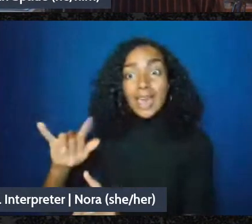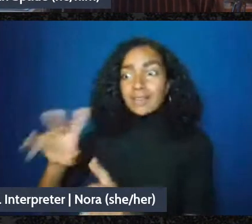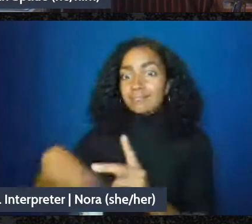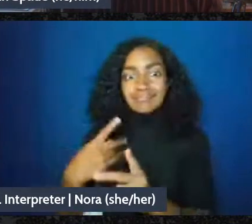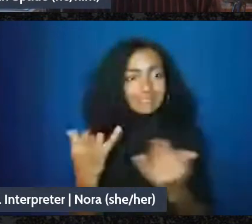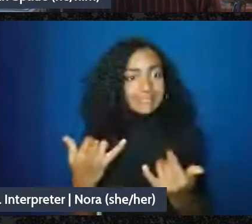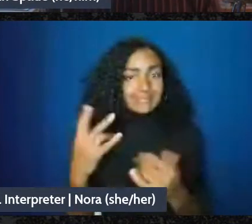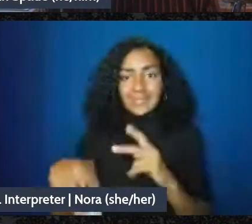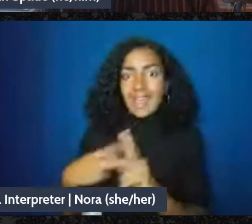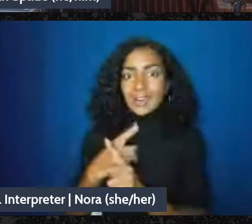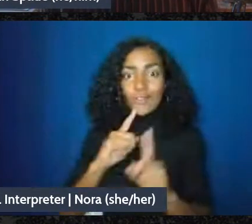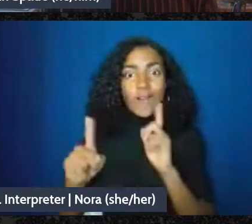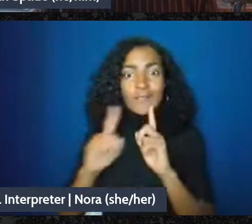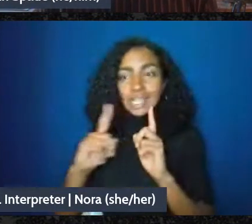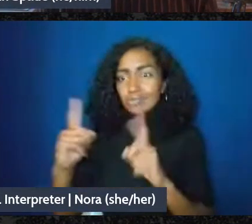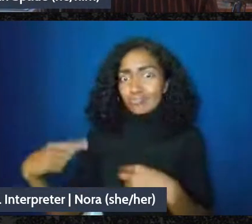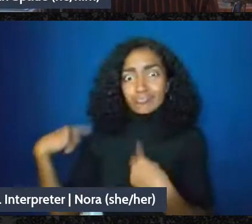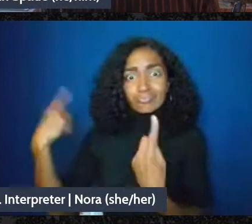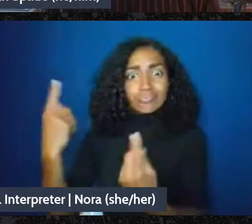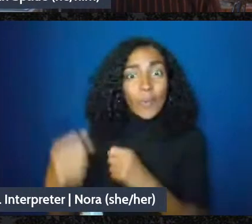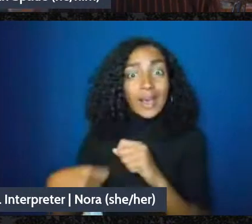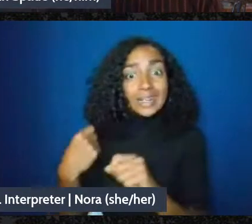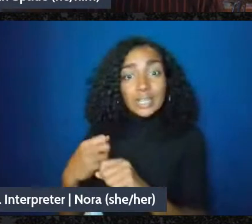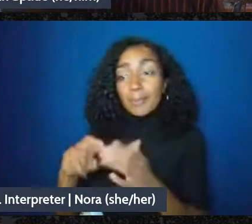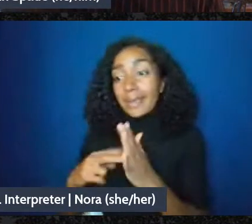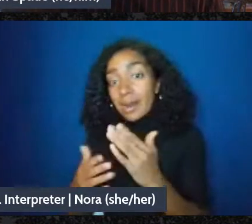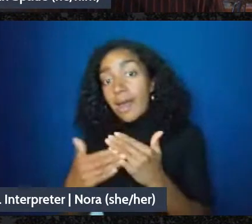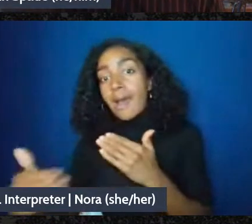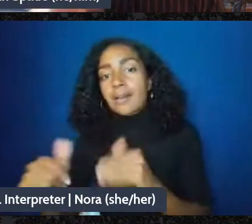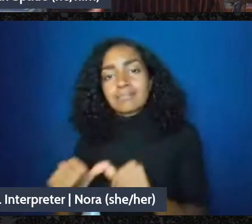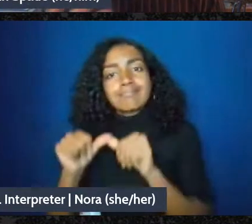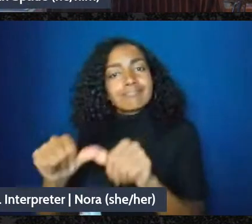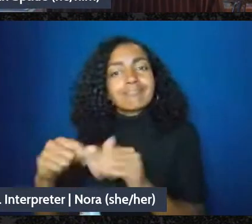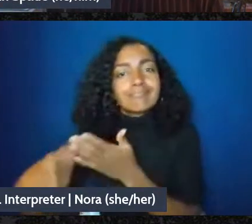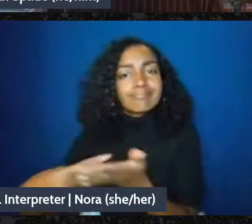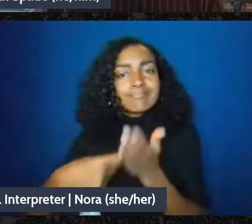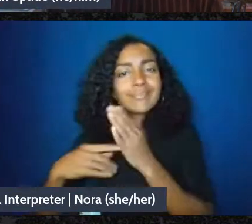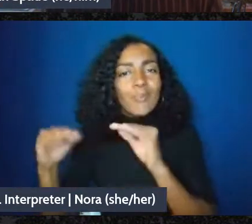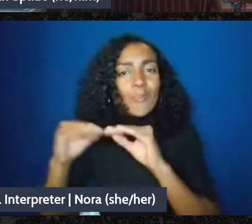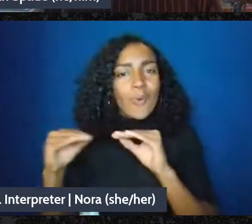continue to have more of them. And I'm hoping that we're going to continue this series